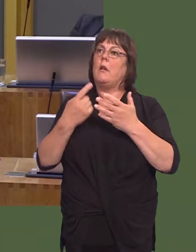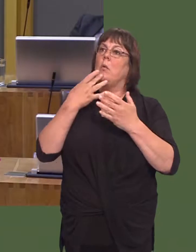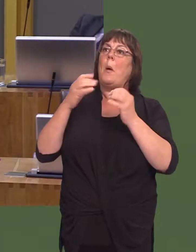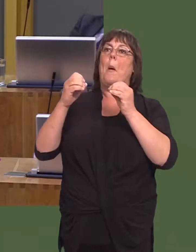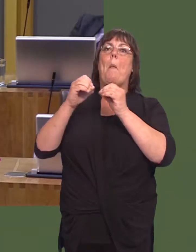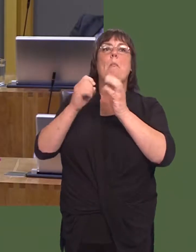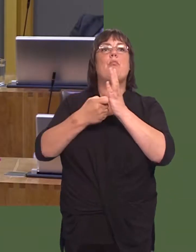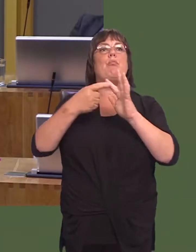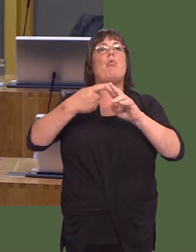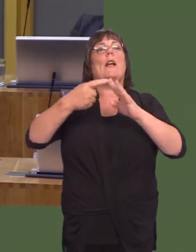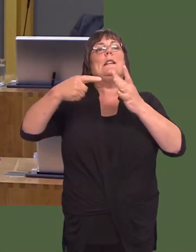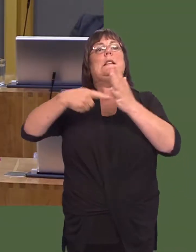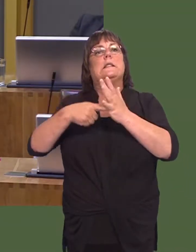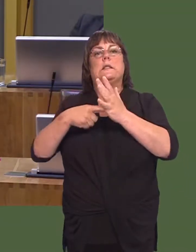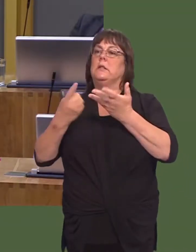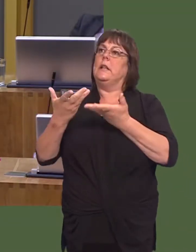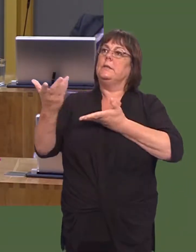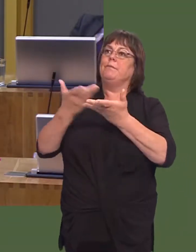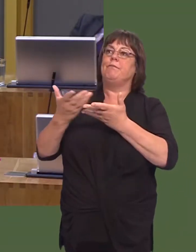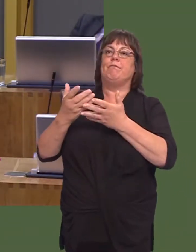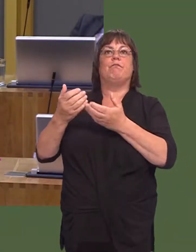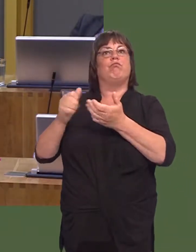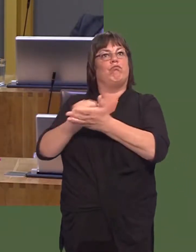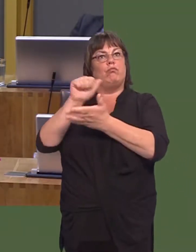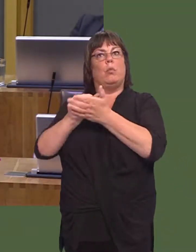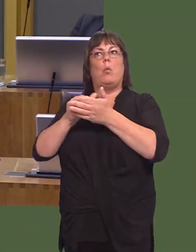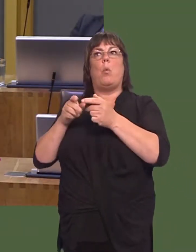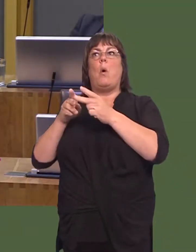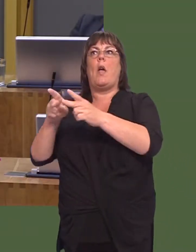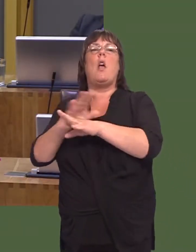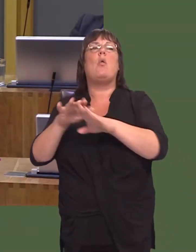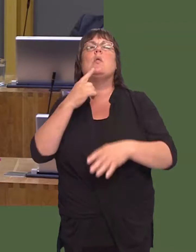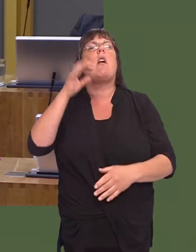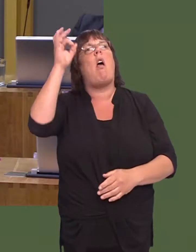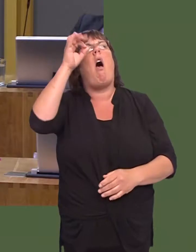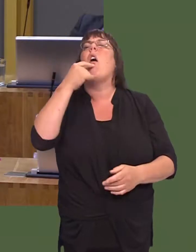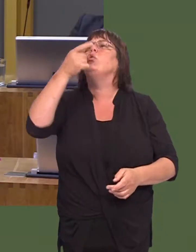Brexit is handled in a realistic way, not the naivety that we have seen from some, saying